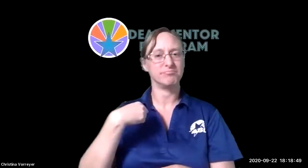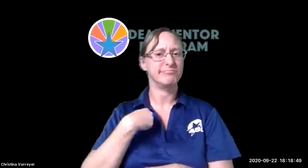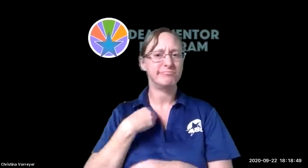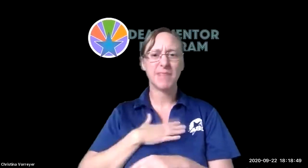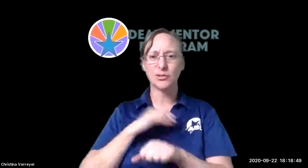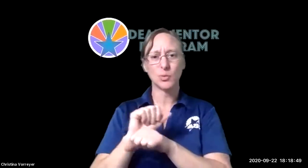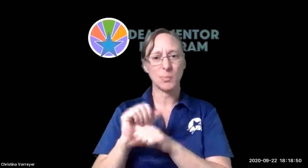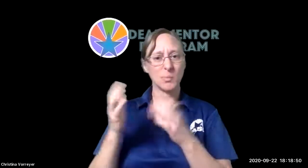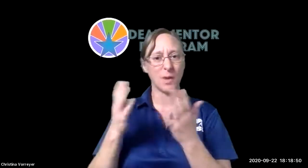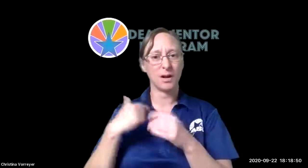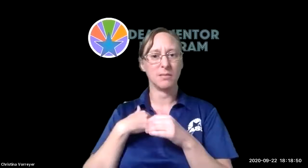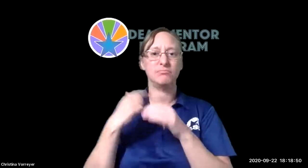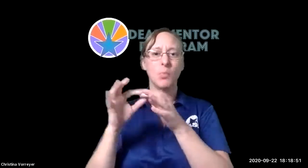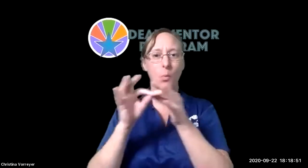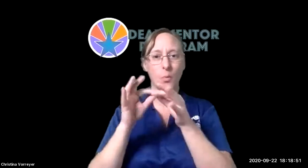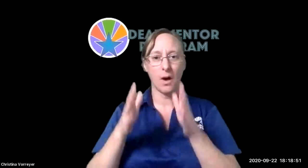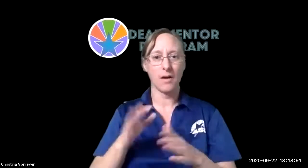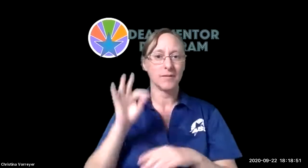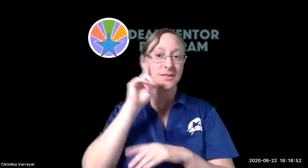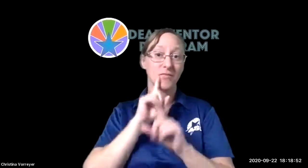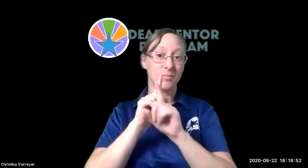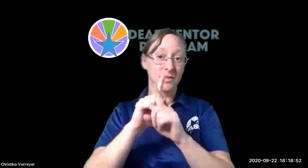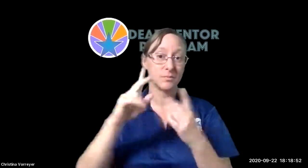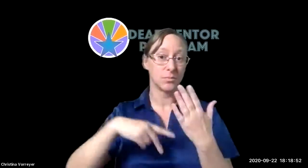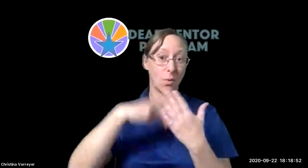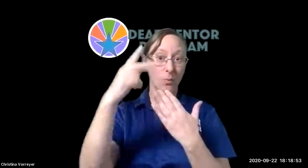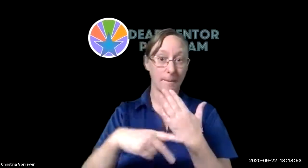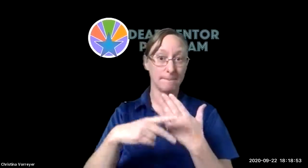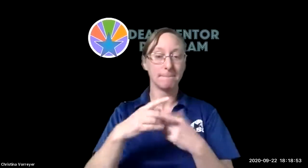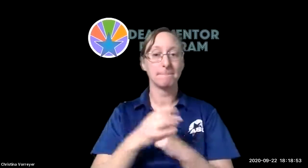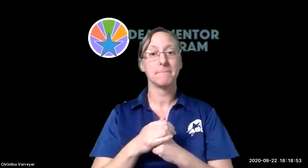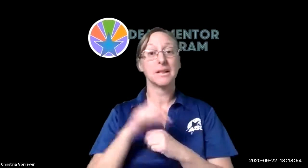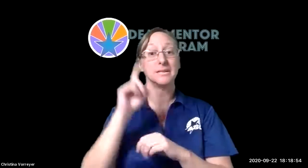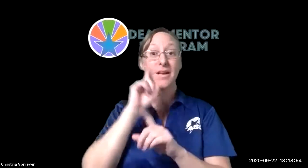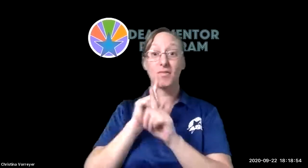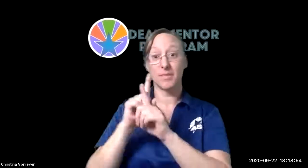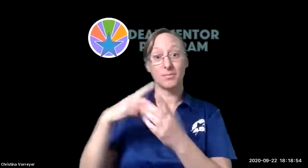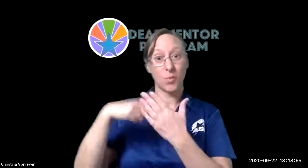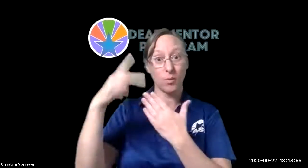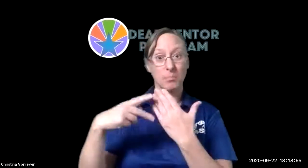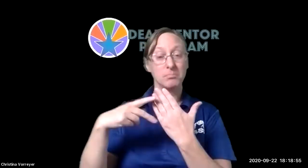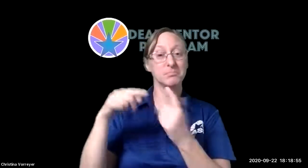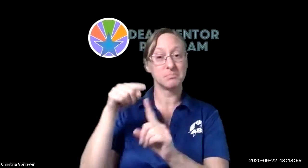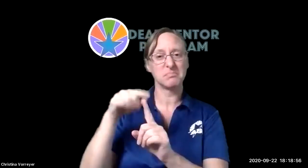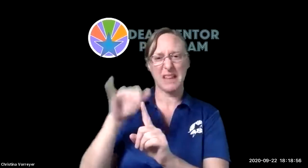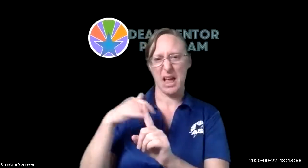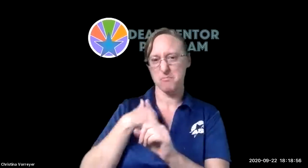my name is chrissy and i am the coordinator of the deaf mentor program